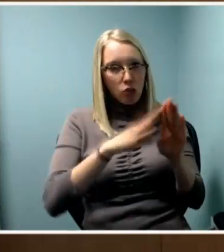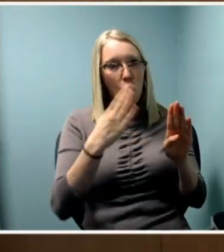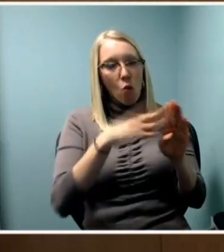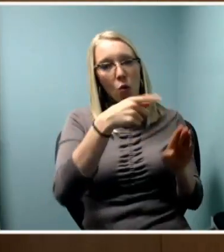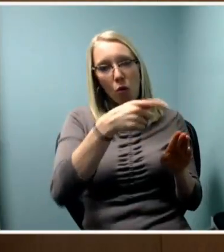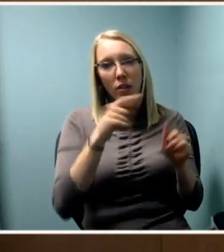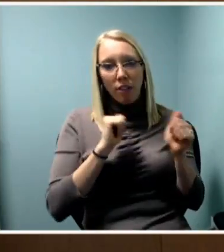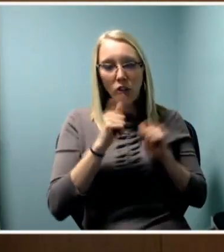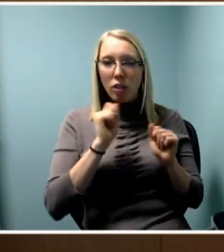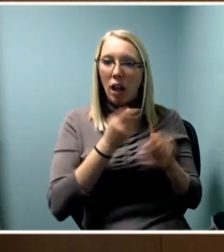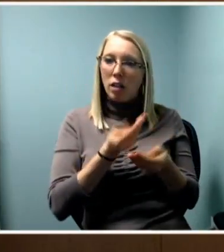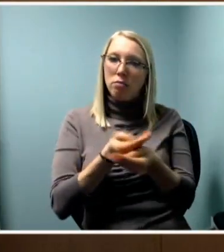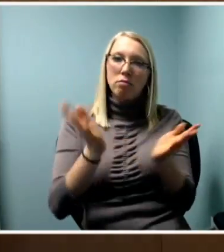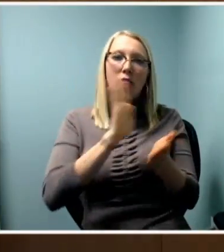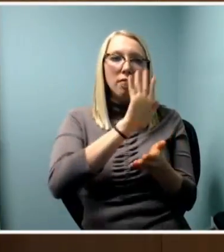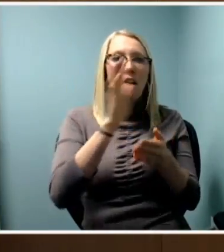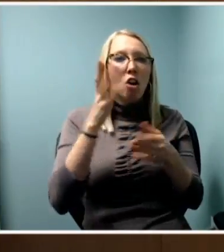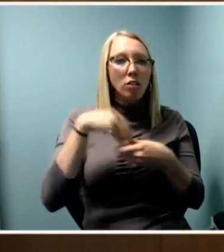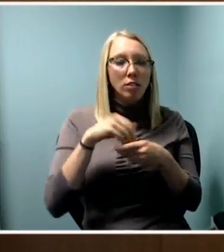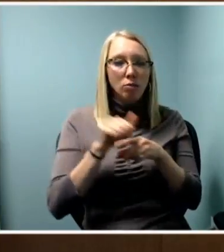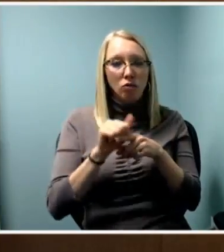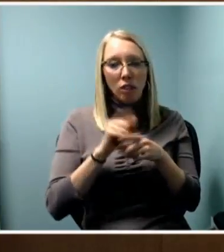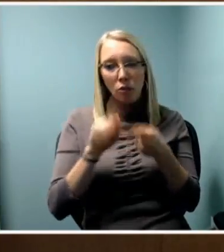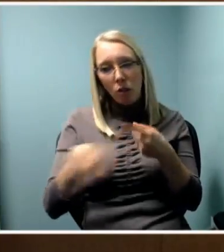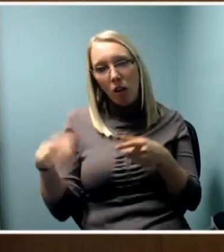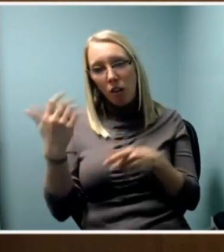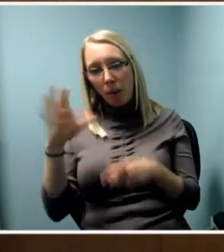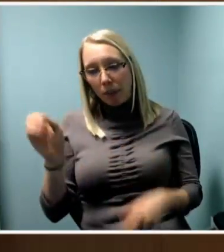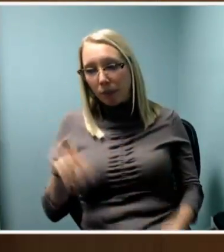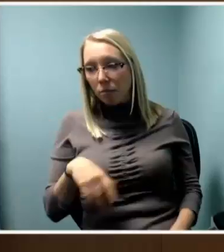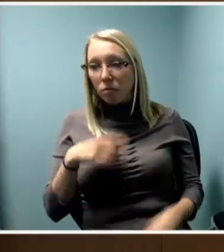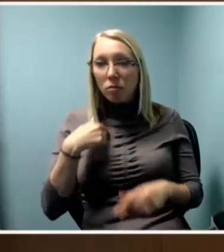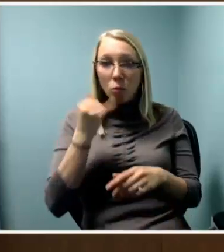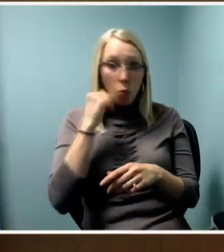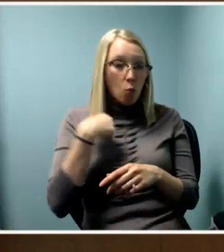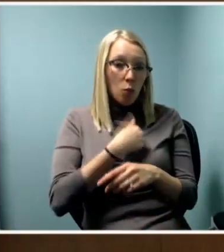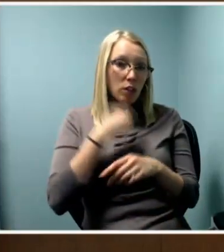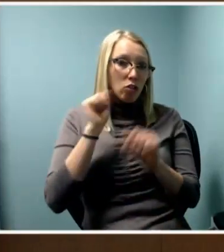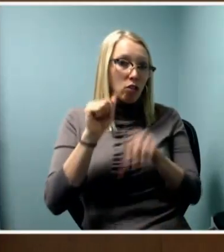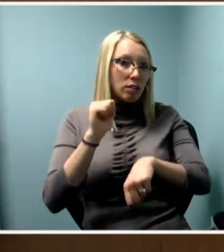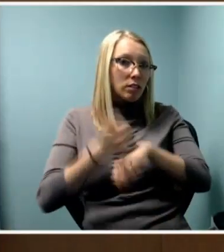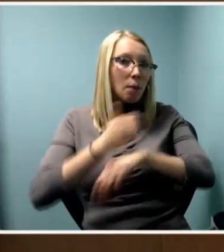or instead duplicating work, utilizing pre-existing sharing platforms.